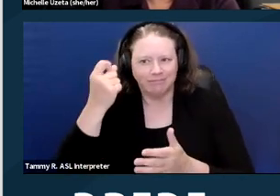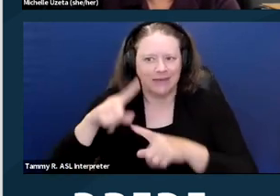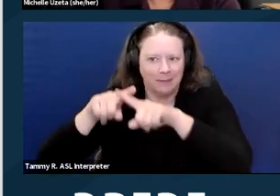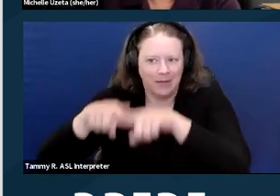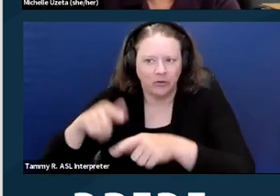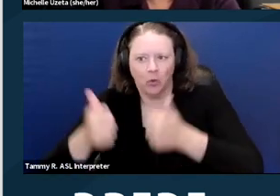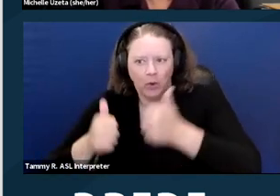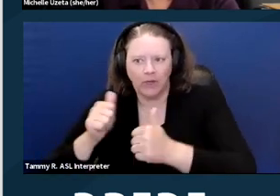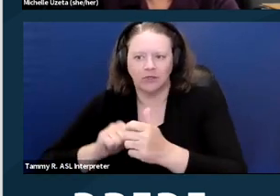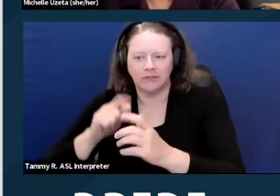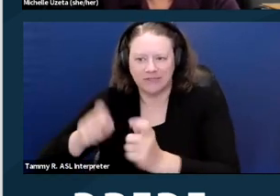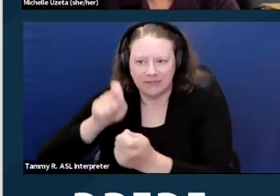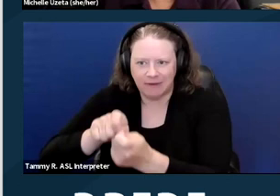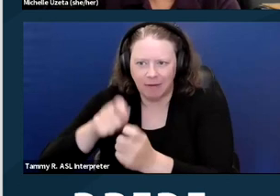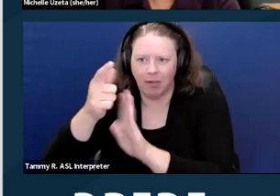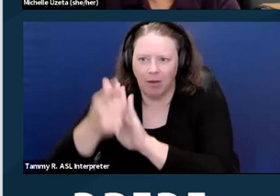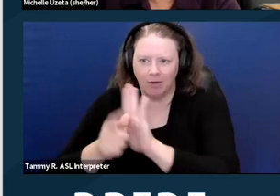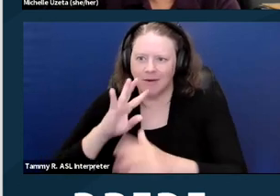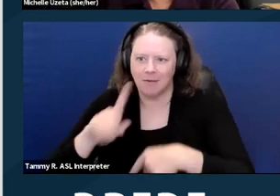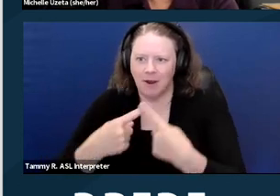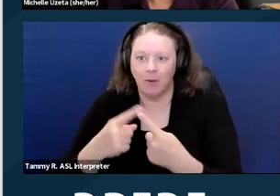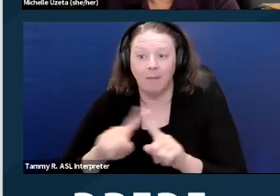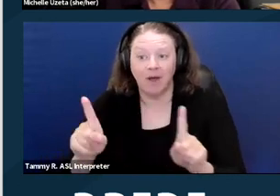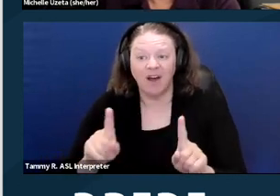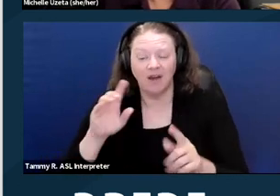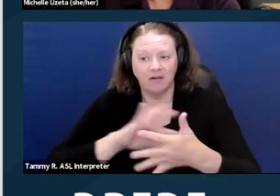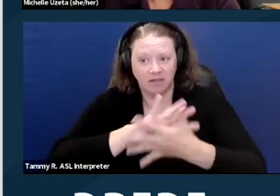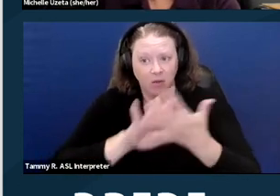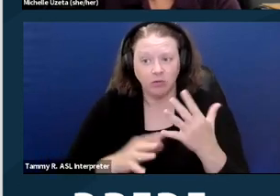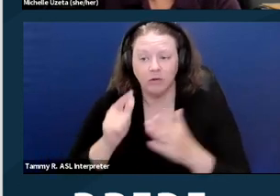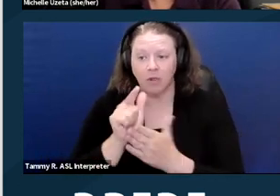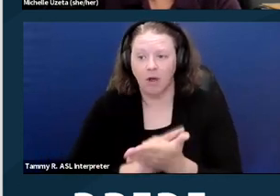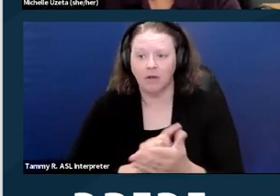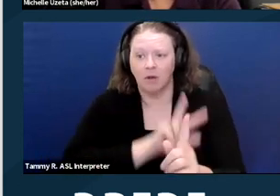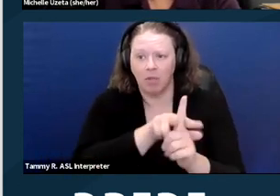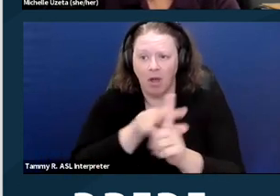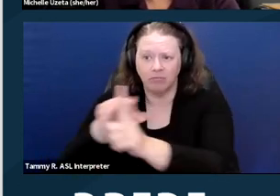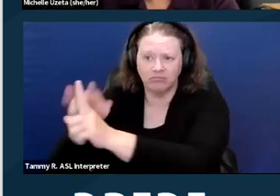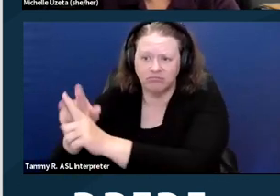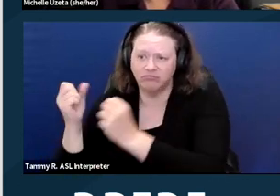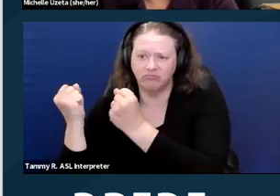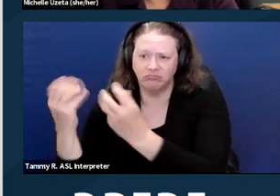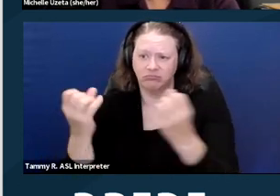but these laws generally apply to a wide range of entities and individuals.